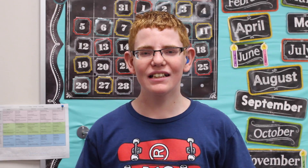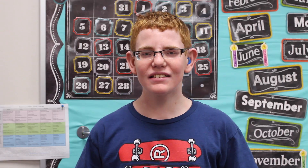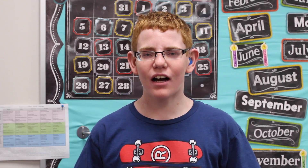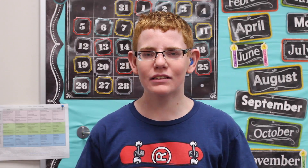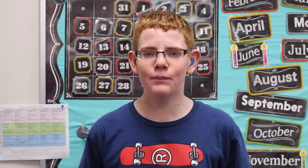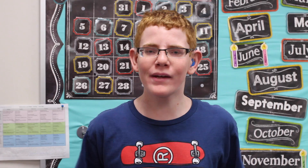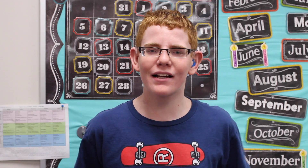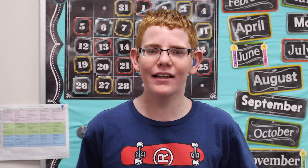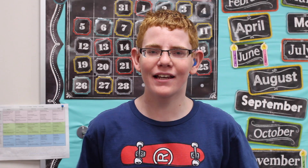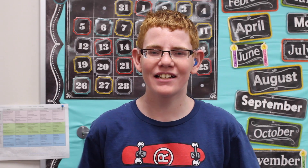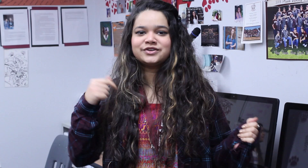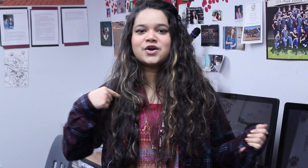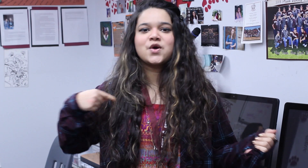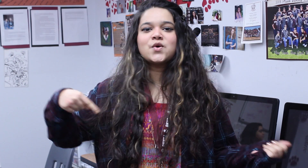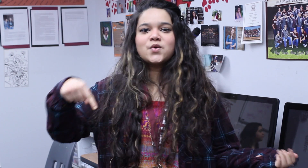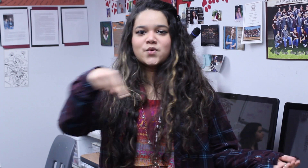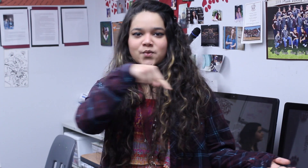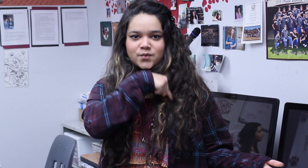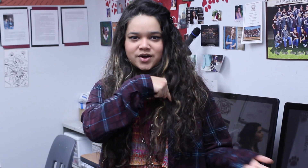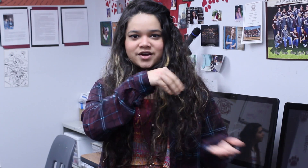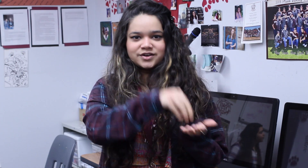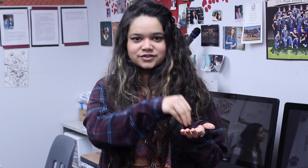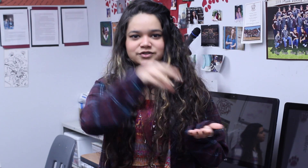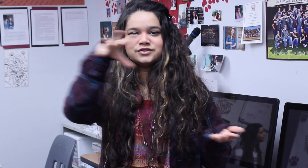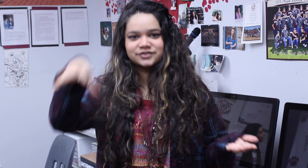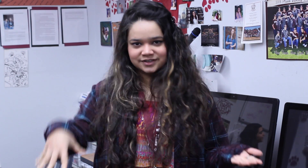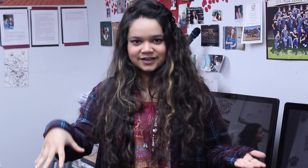Dear Dr. Binggeli, we are students